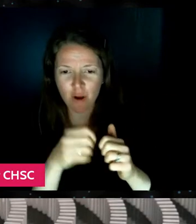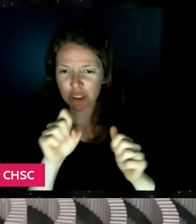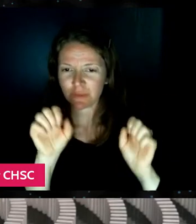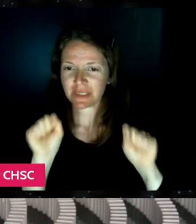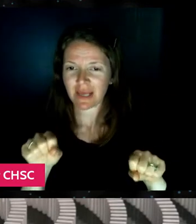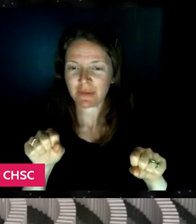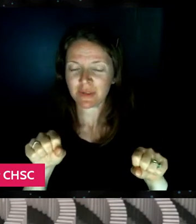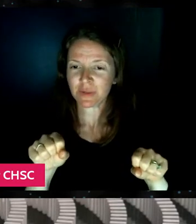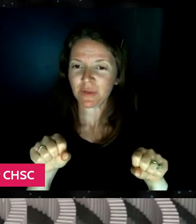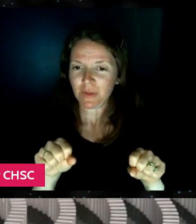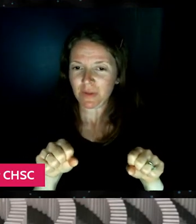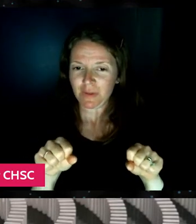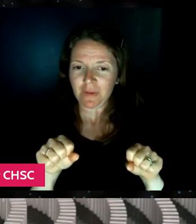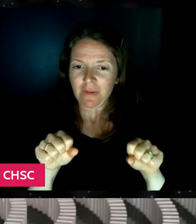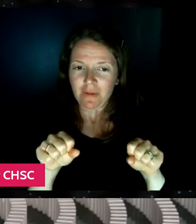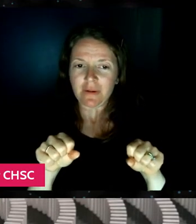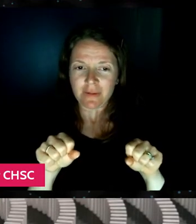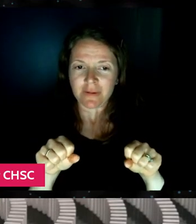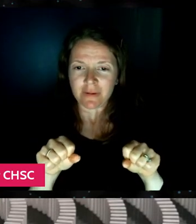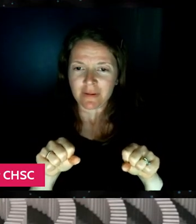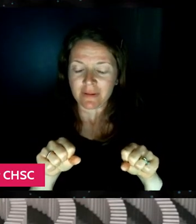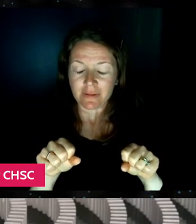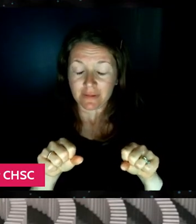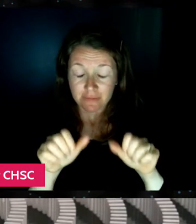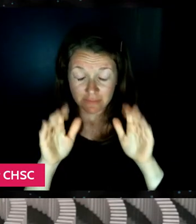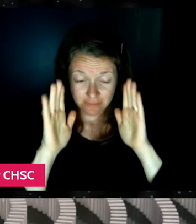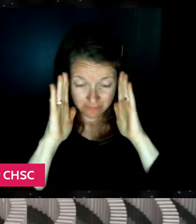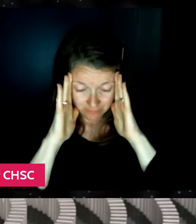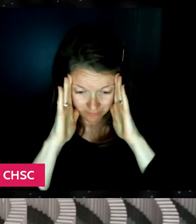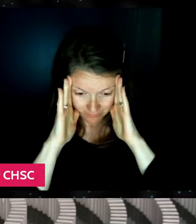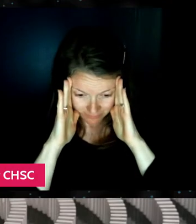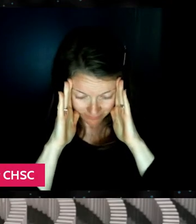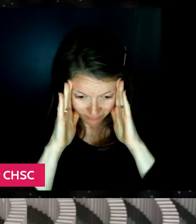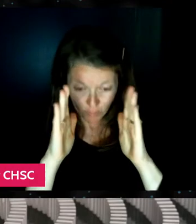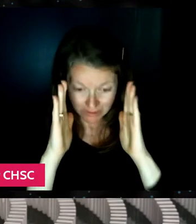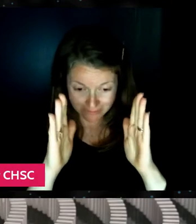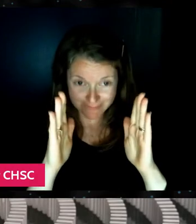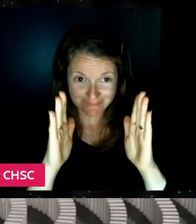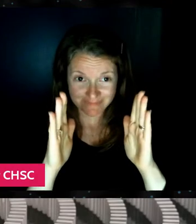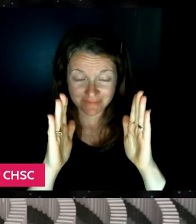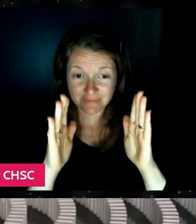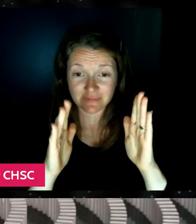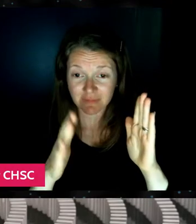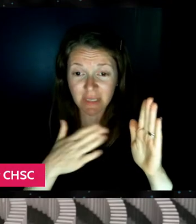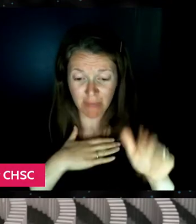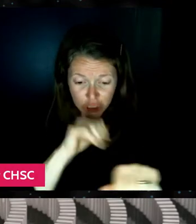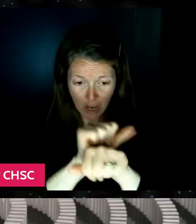how she's able to kinda keep focus and to say, okay, I have a job to do.